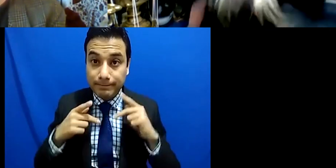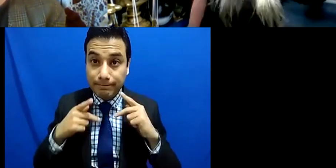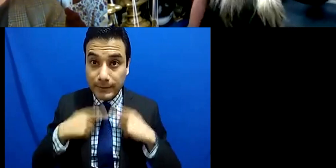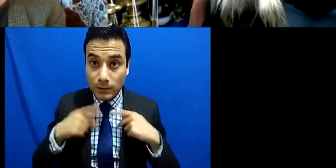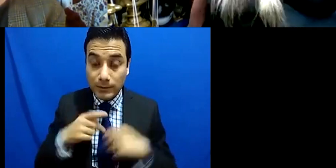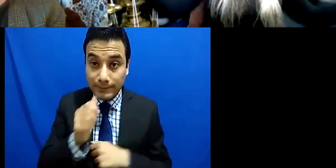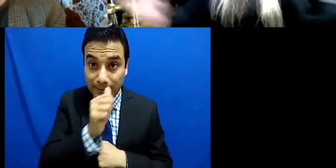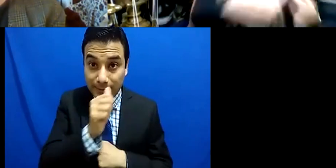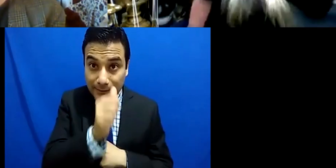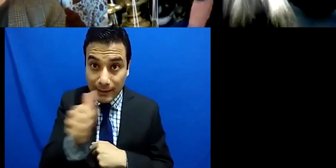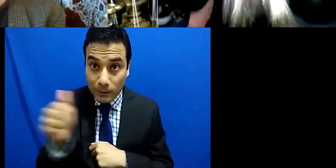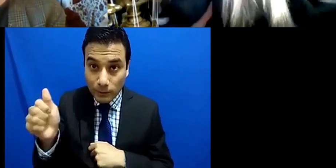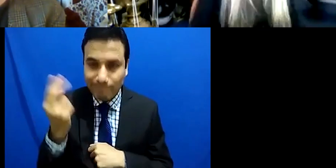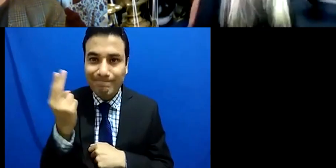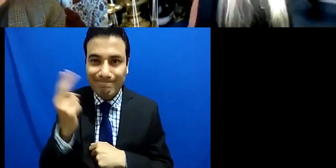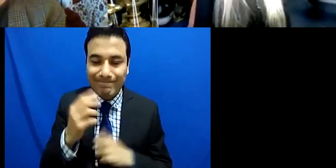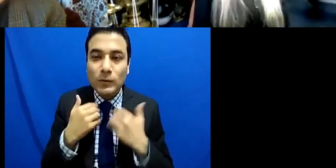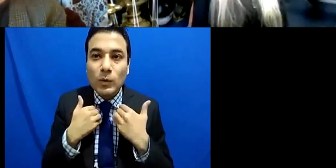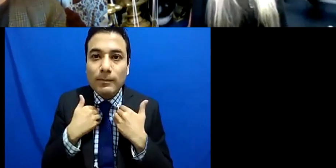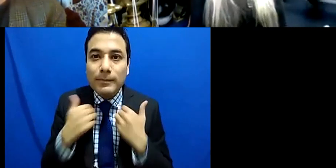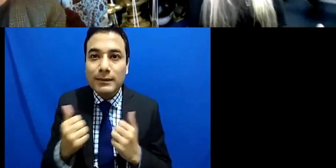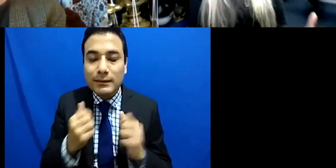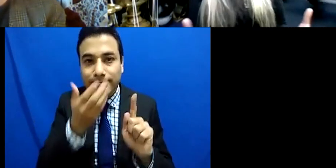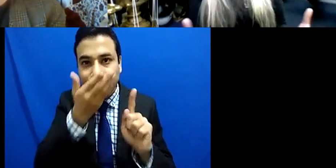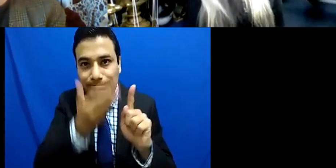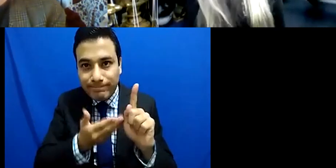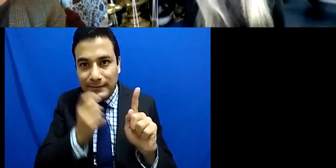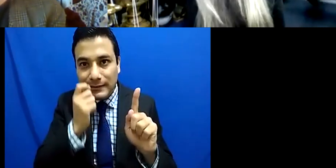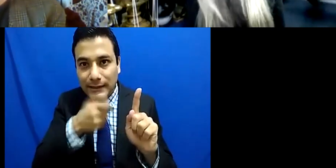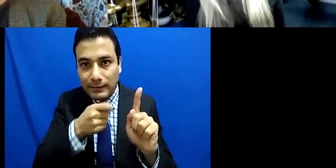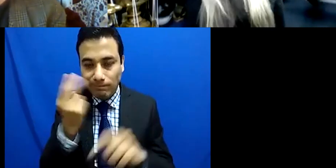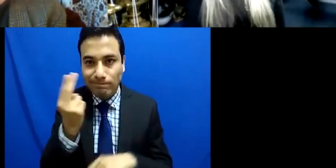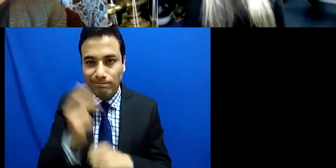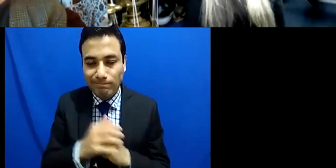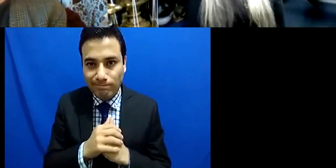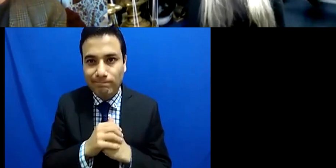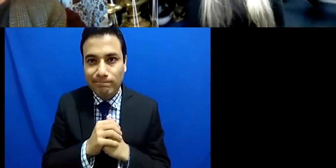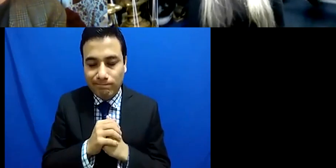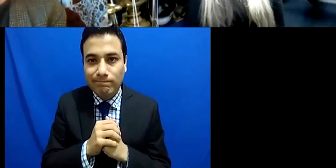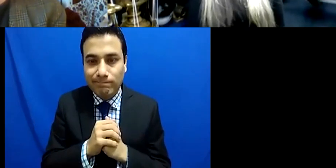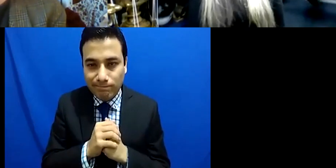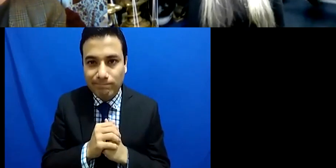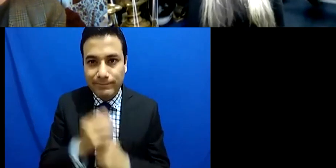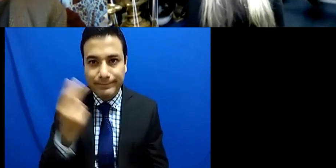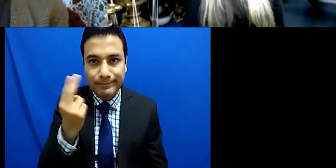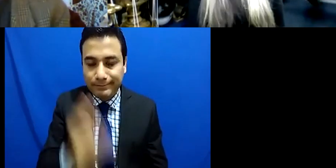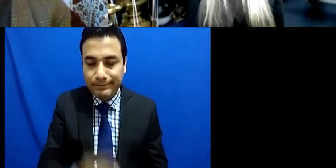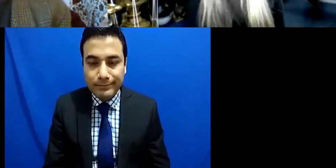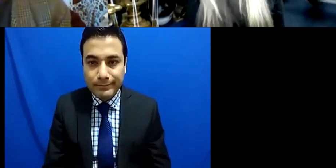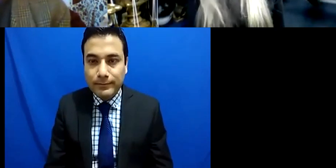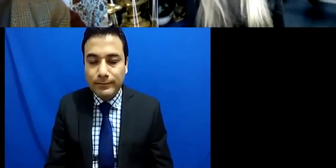to clump something together I mean so many times I mean it can be maybe twice a month we